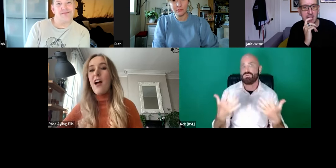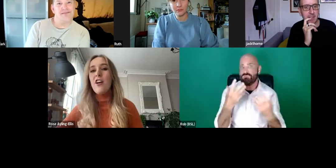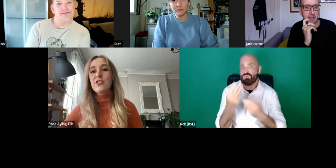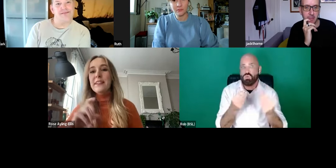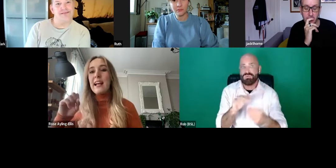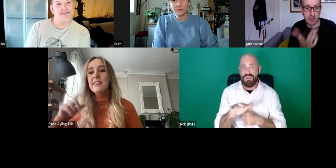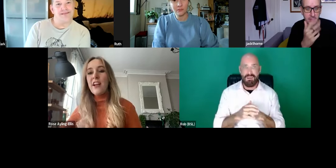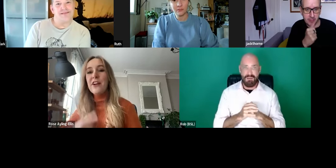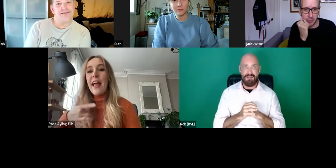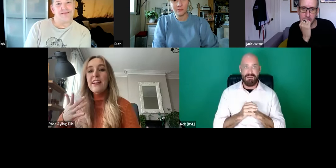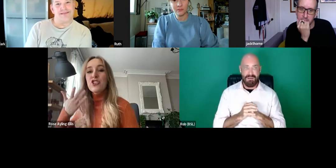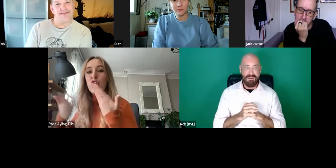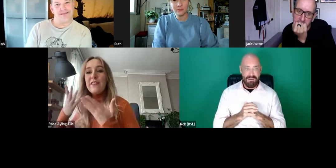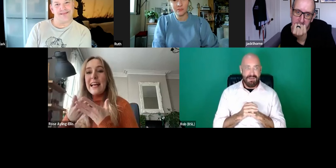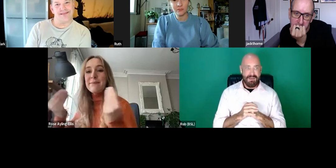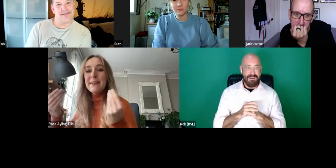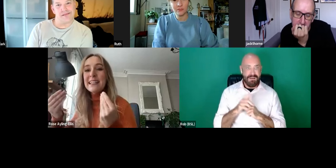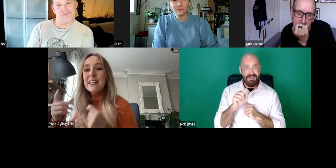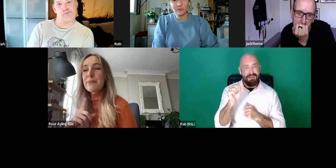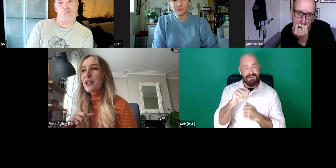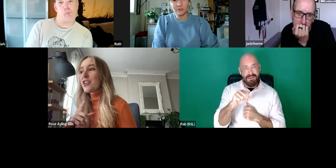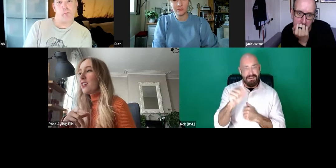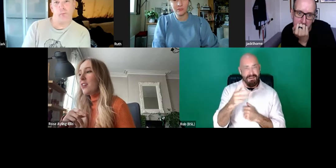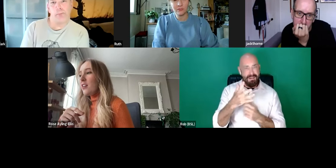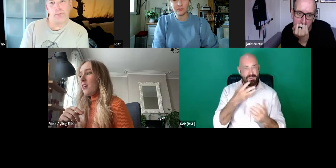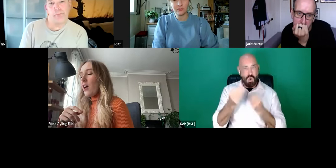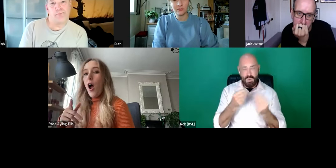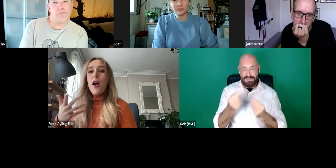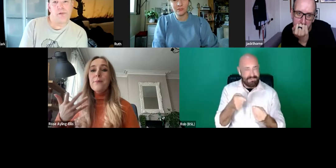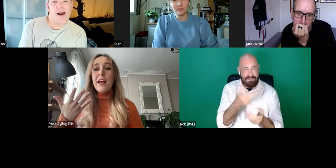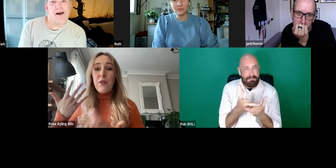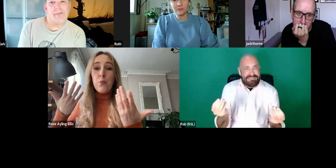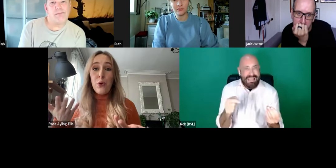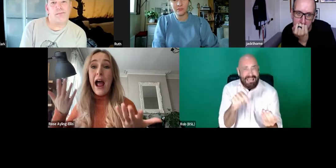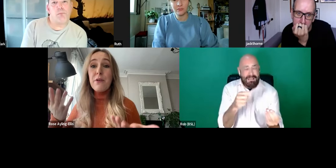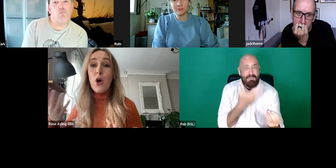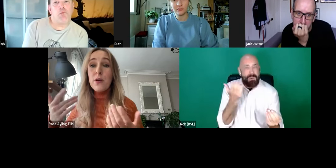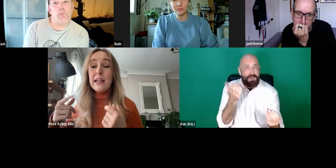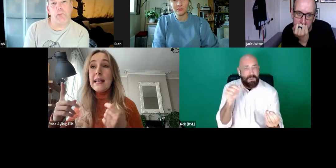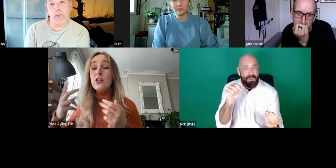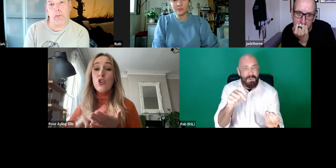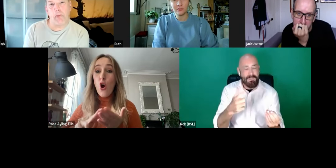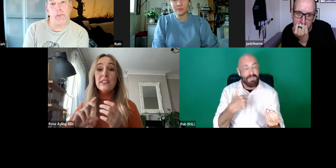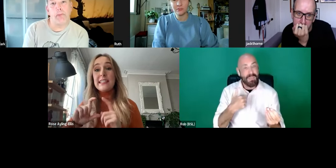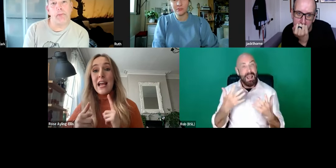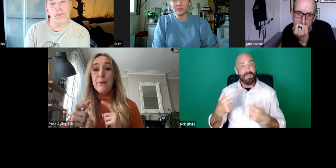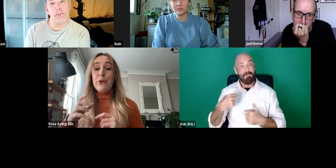I feel like they are stories we're missing because at the moment in the non-disabled